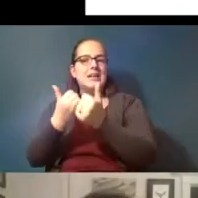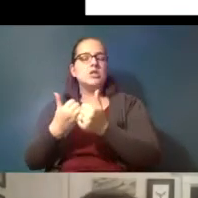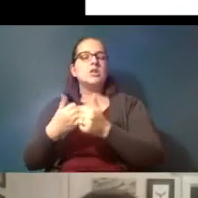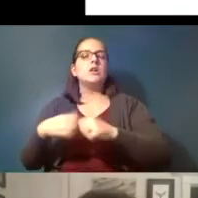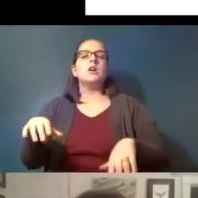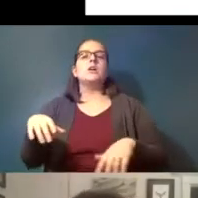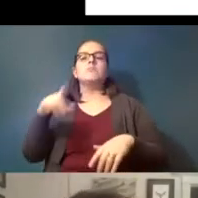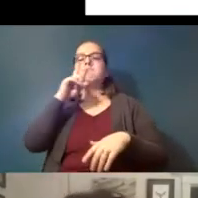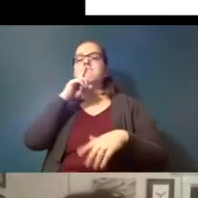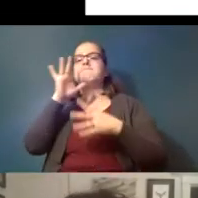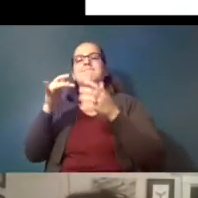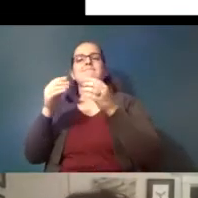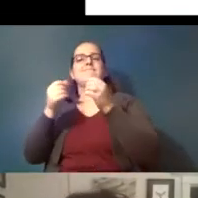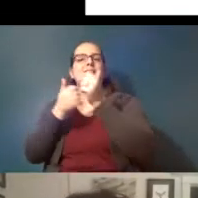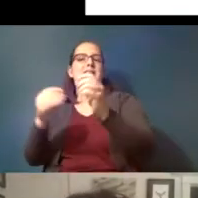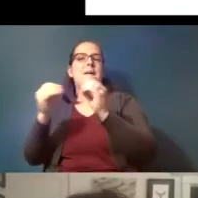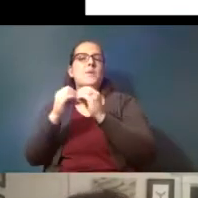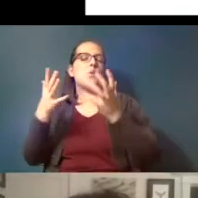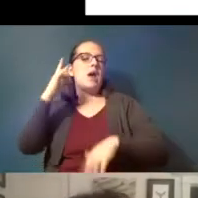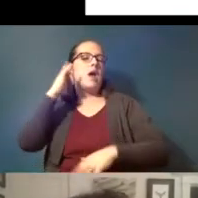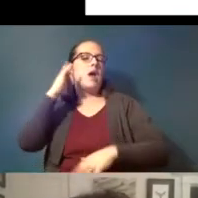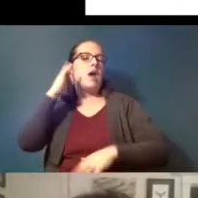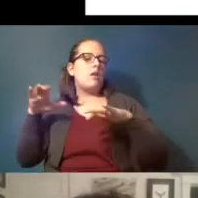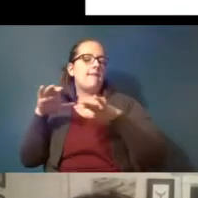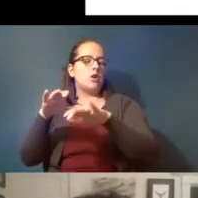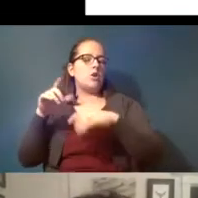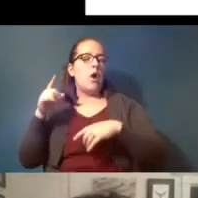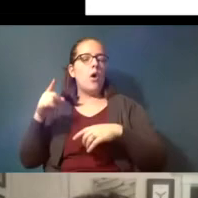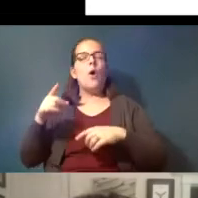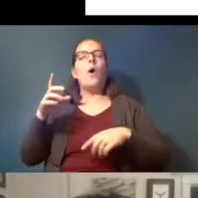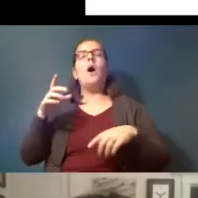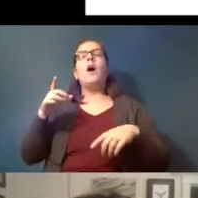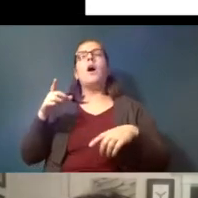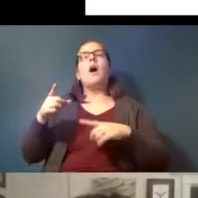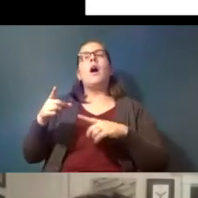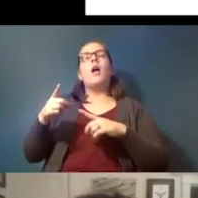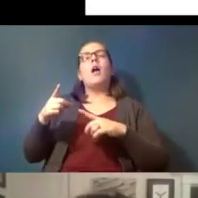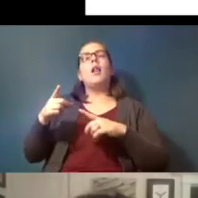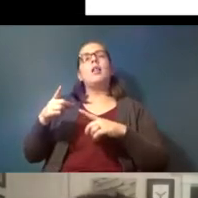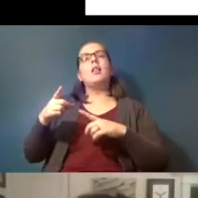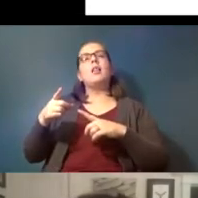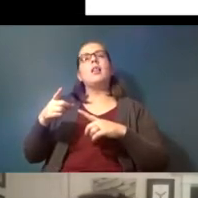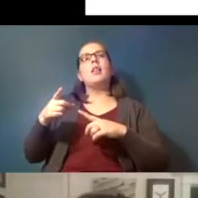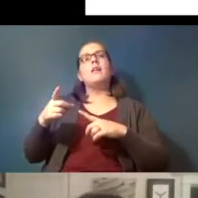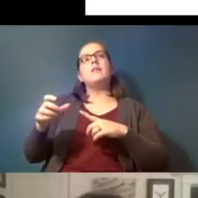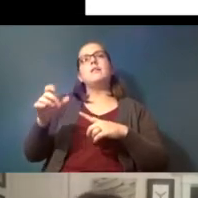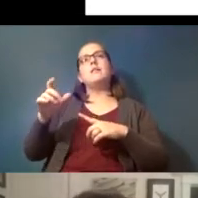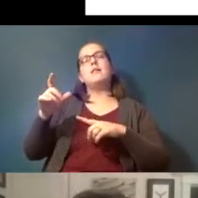in line a little bit more with what california is doing where they aren't able to determine